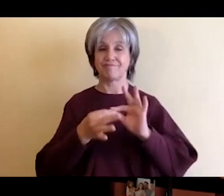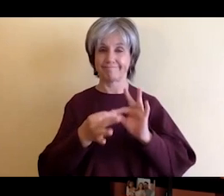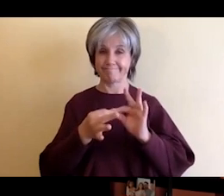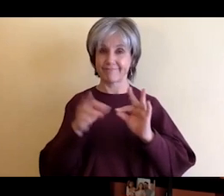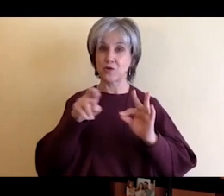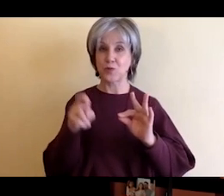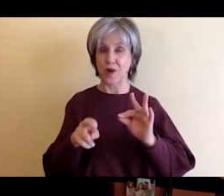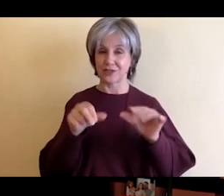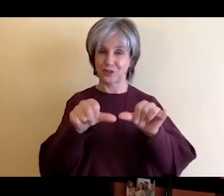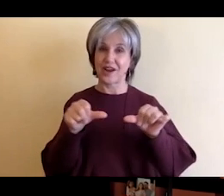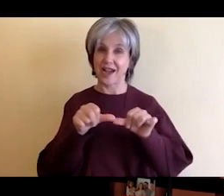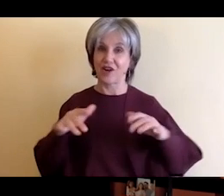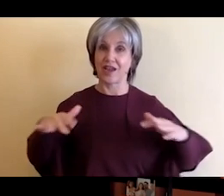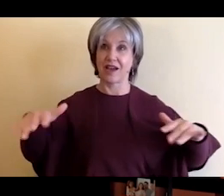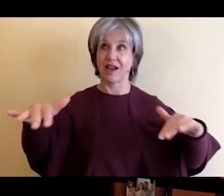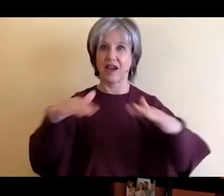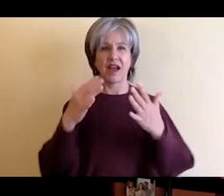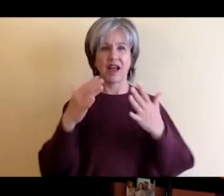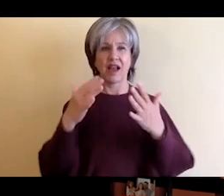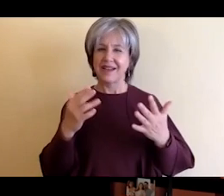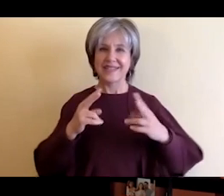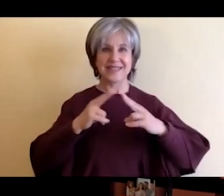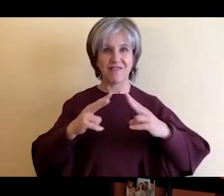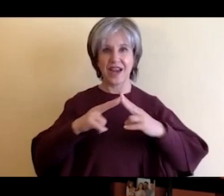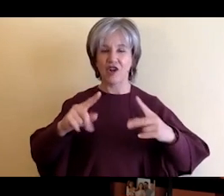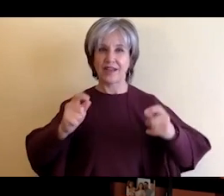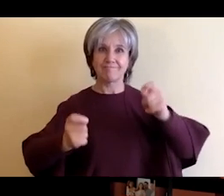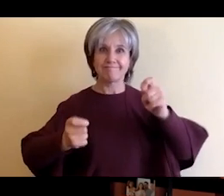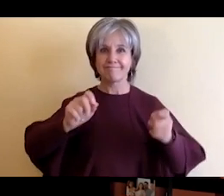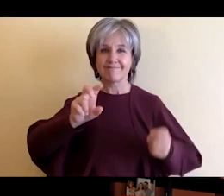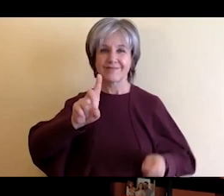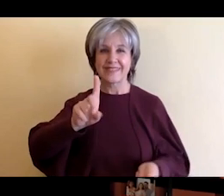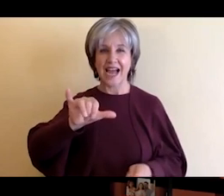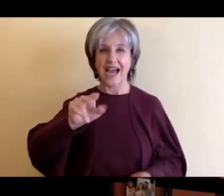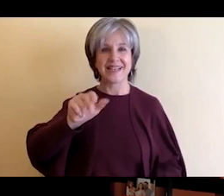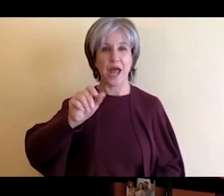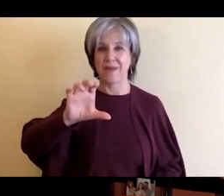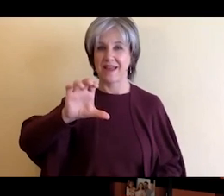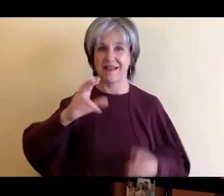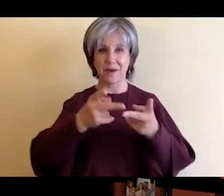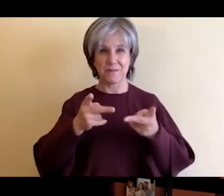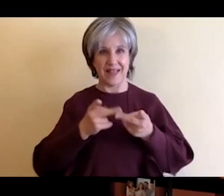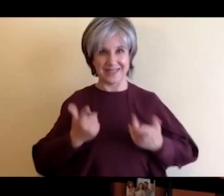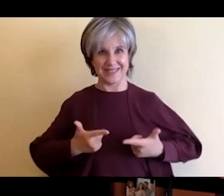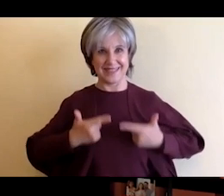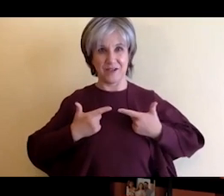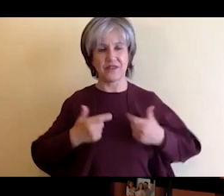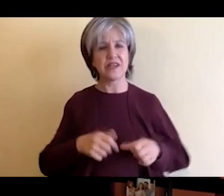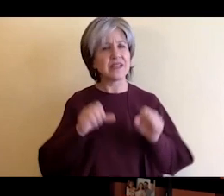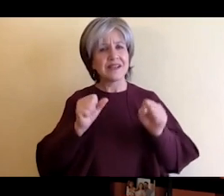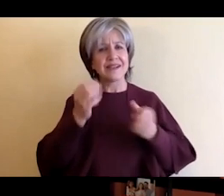Community is a dynamic place to live, can you share with us some of the people, places or events that you enjoy the most?